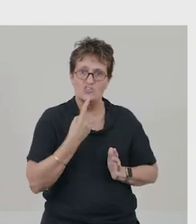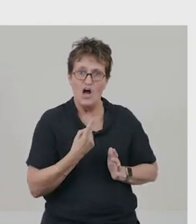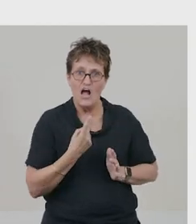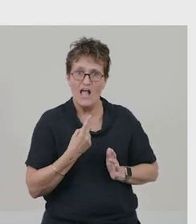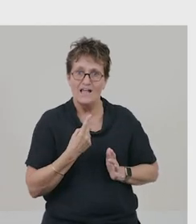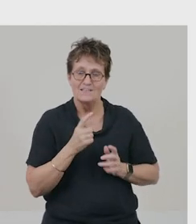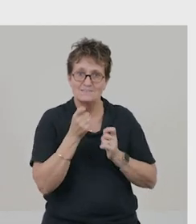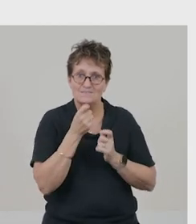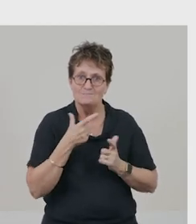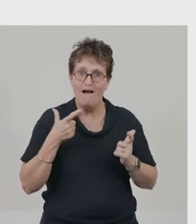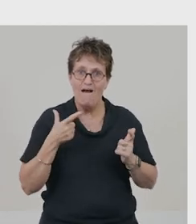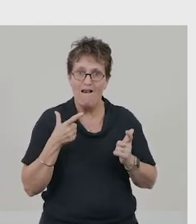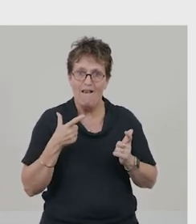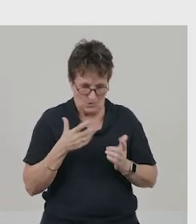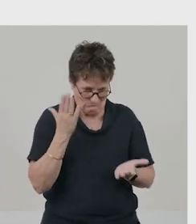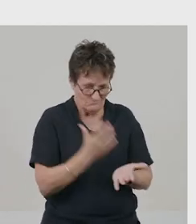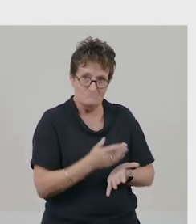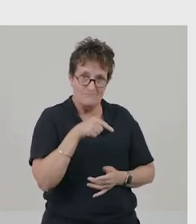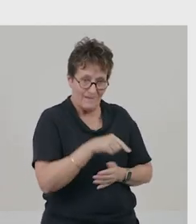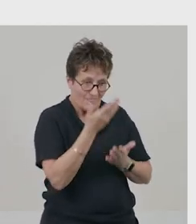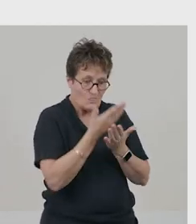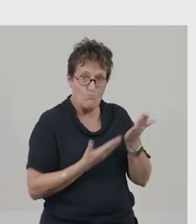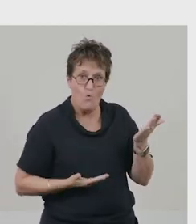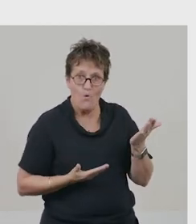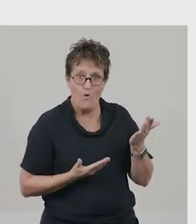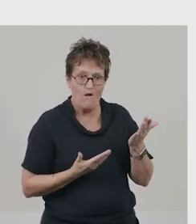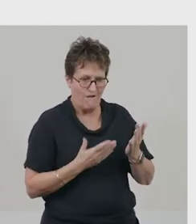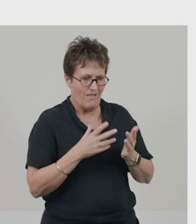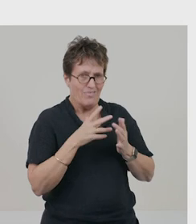You can see right there in the book what the character is like.